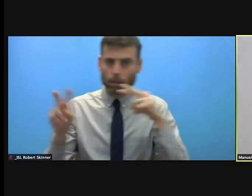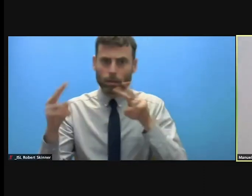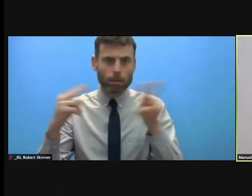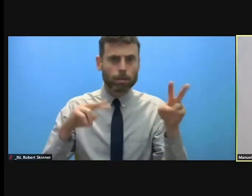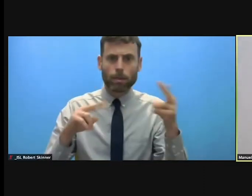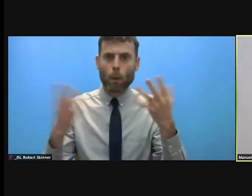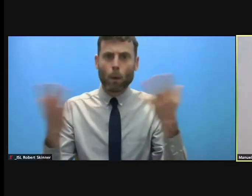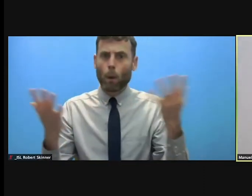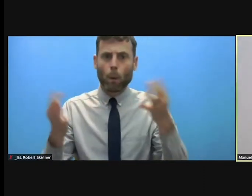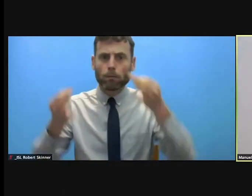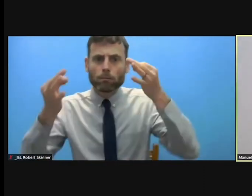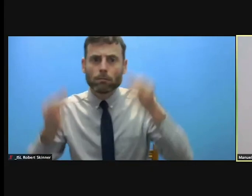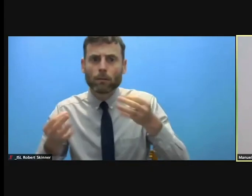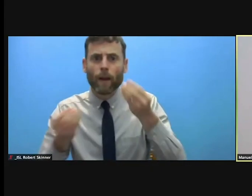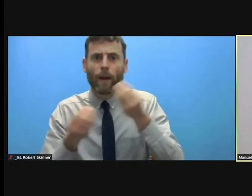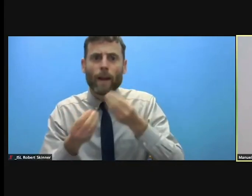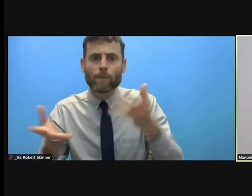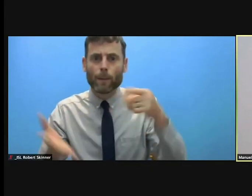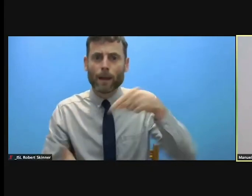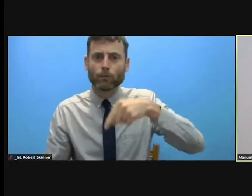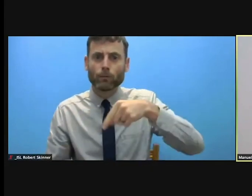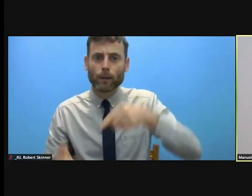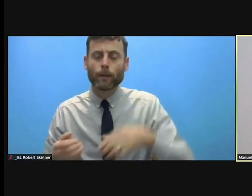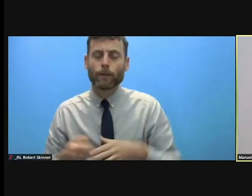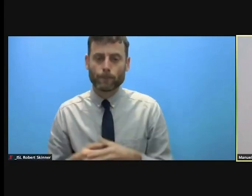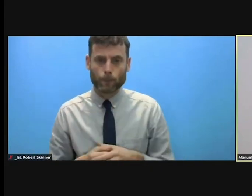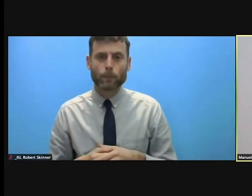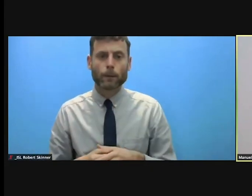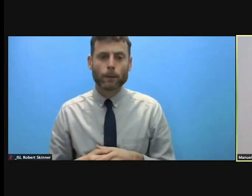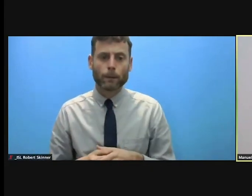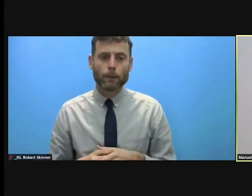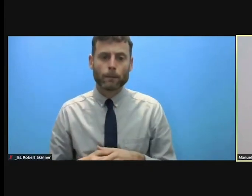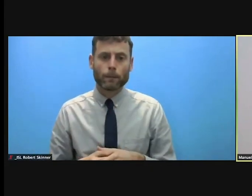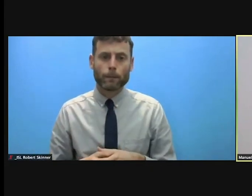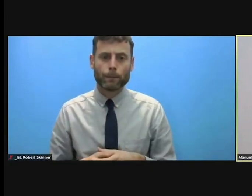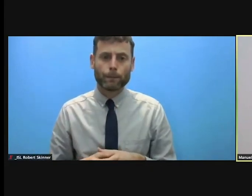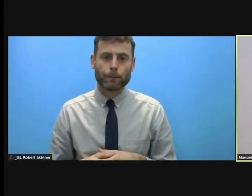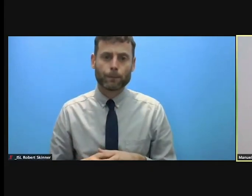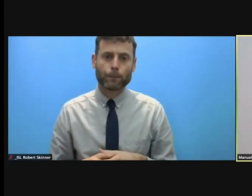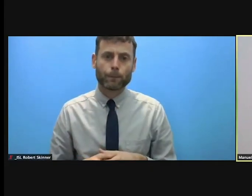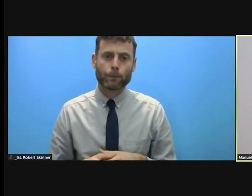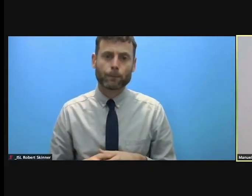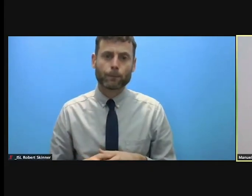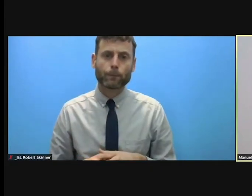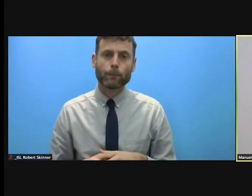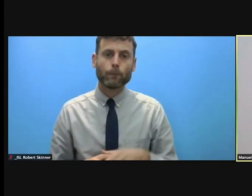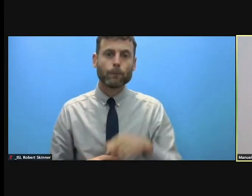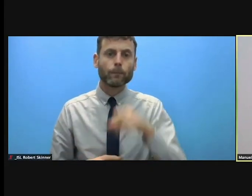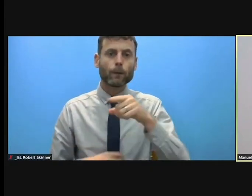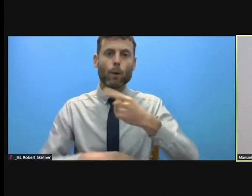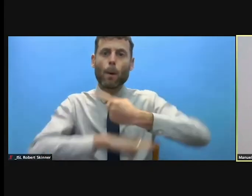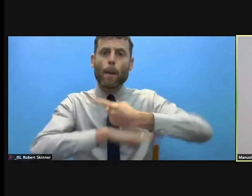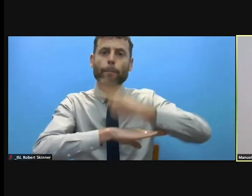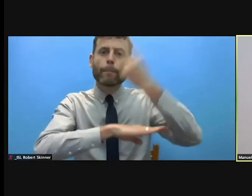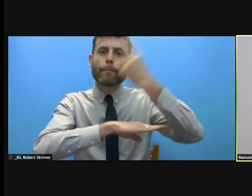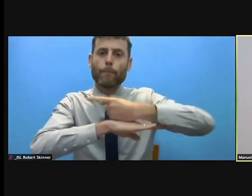groups such as migrates as well as refugees. The closure of borders have prevented the people